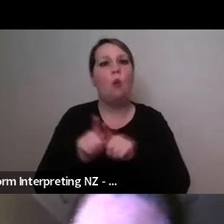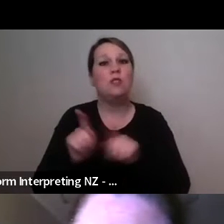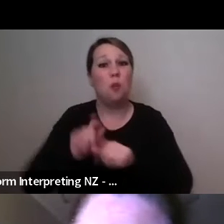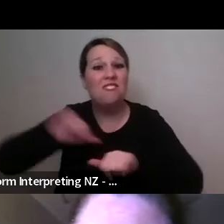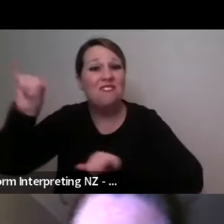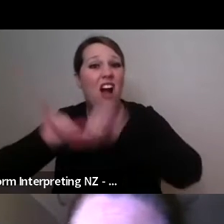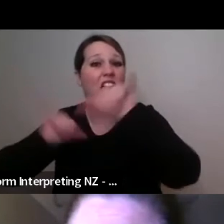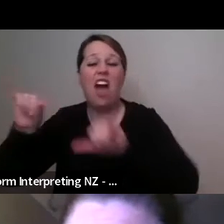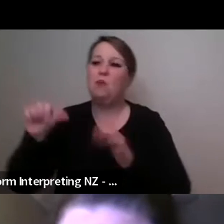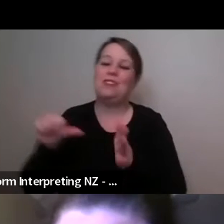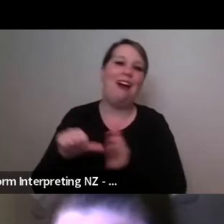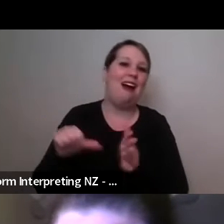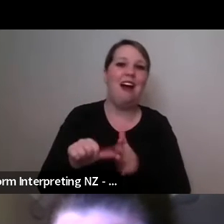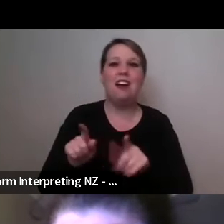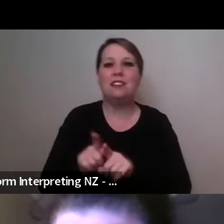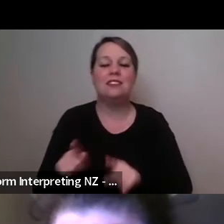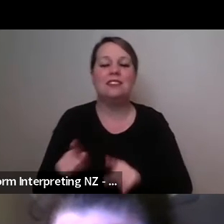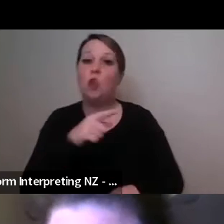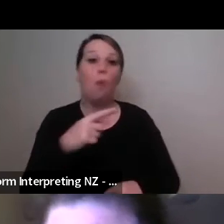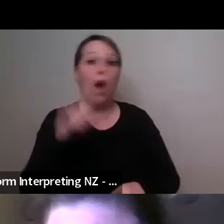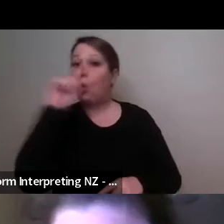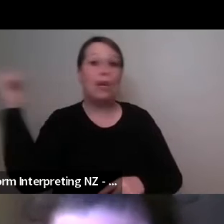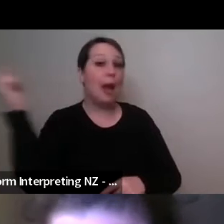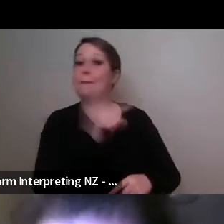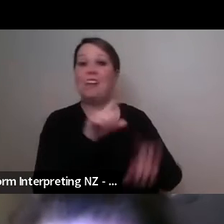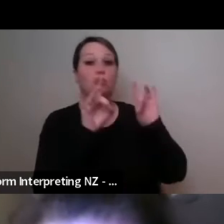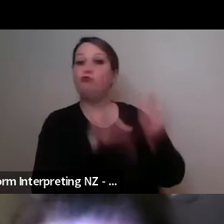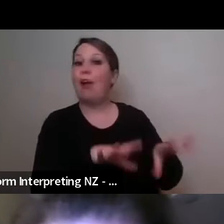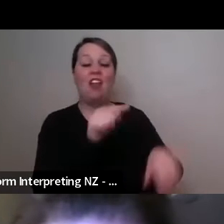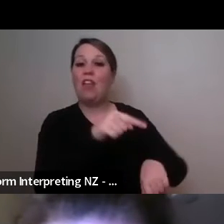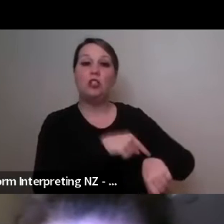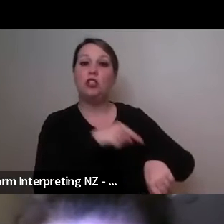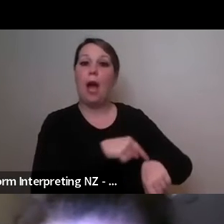never able to come home back to Australia during that time was because of the expense uh that would